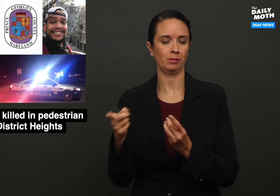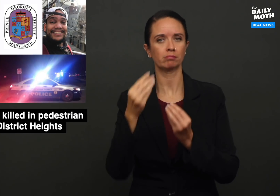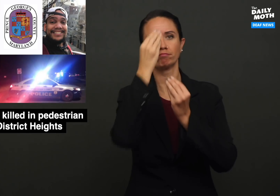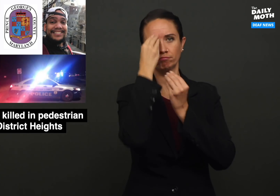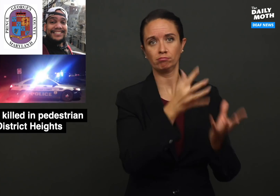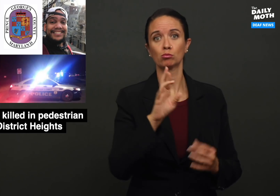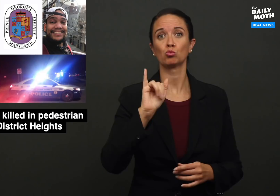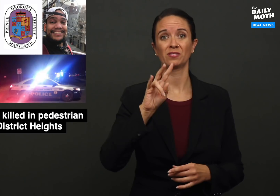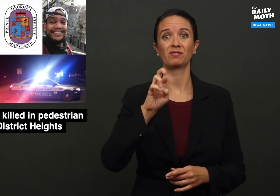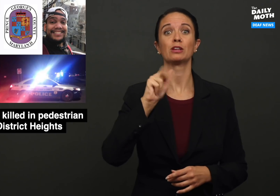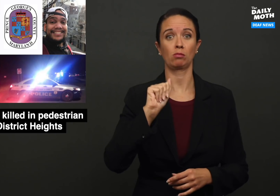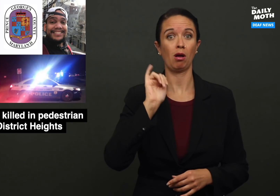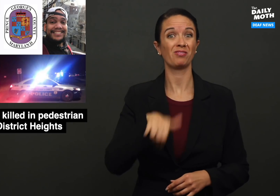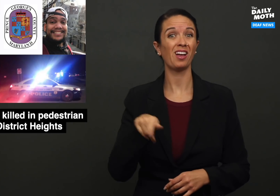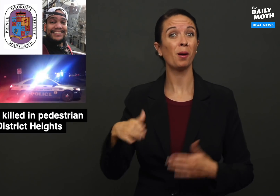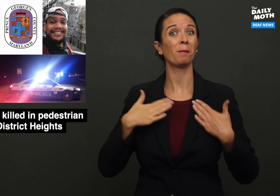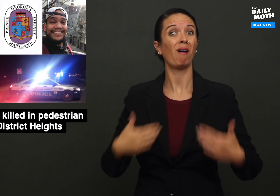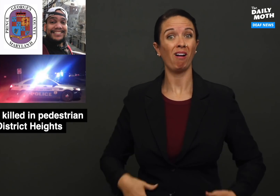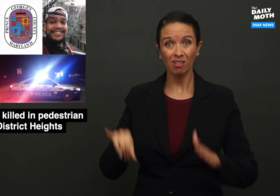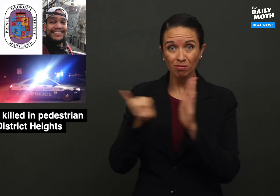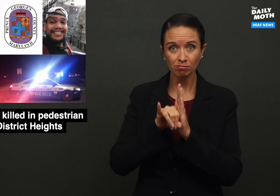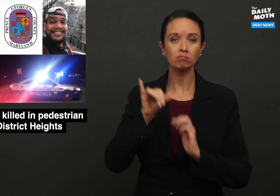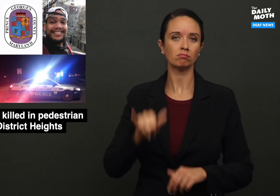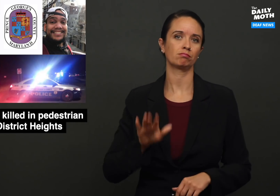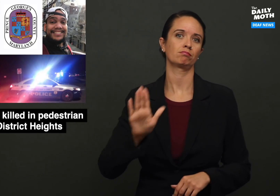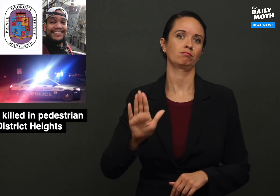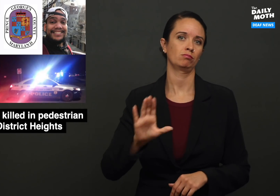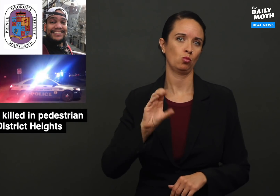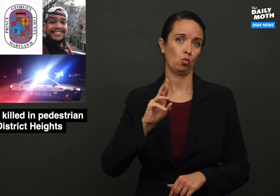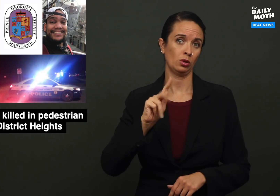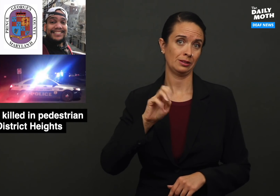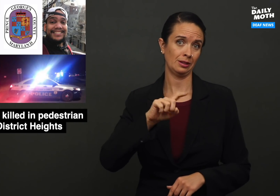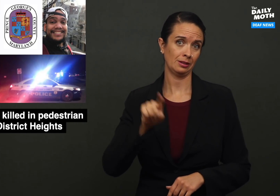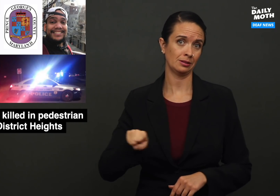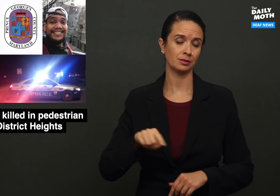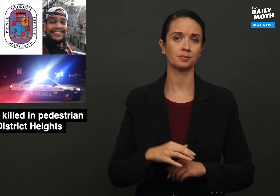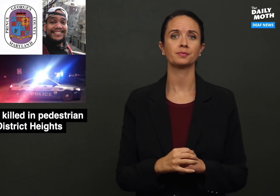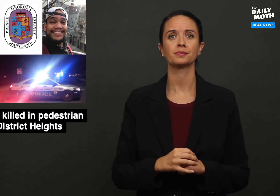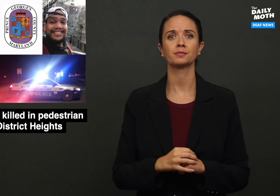informed Rivera that the body had been identified as Cortez.